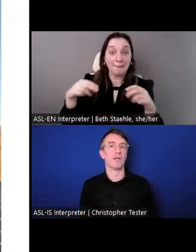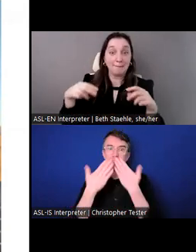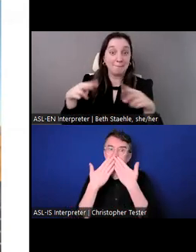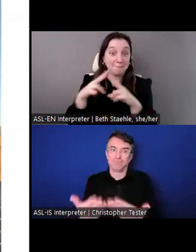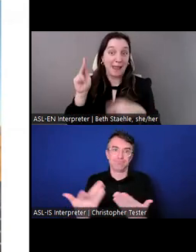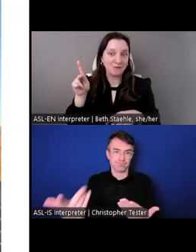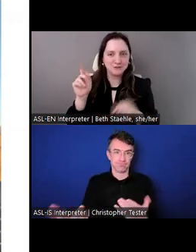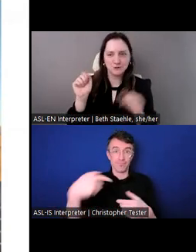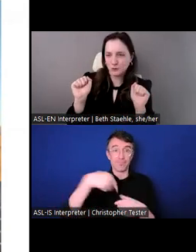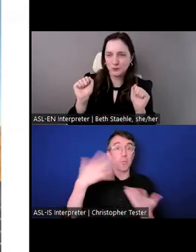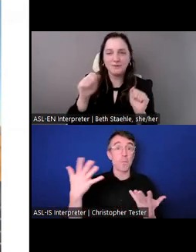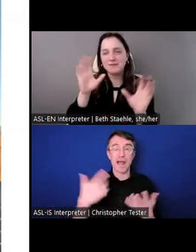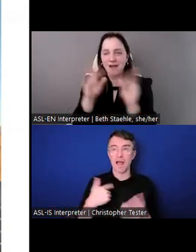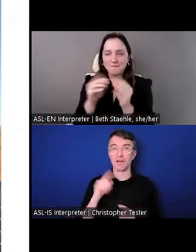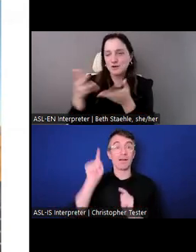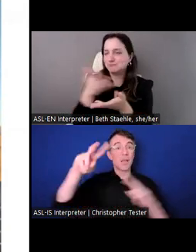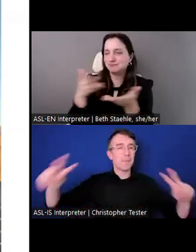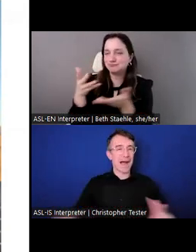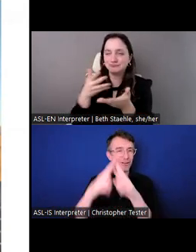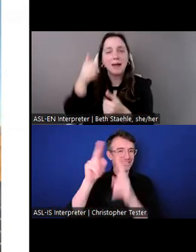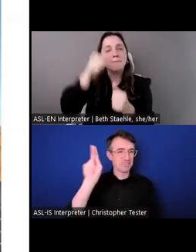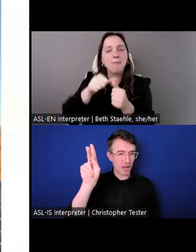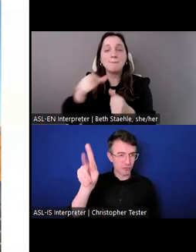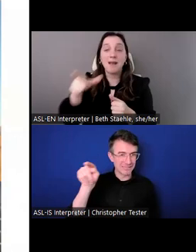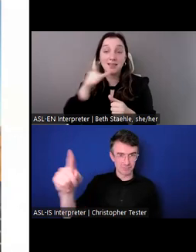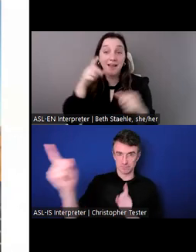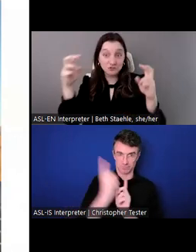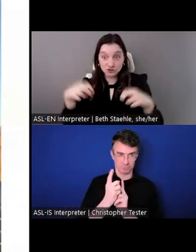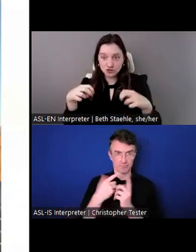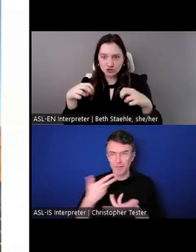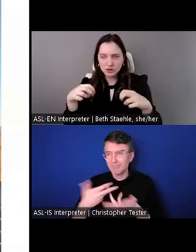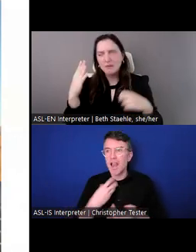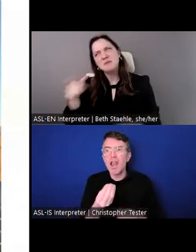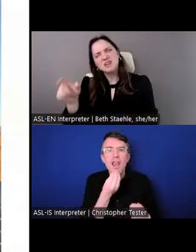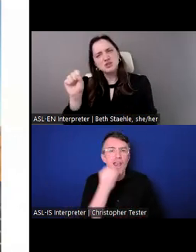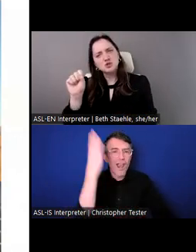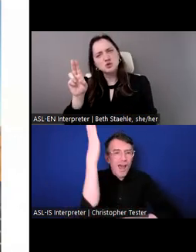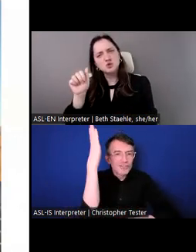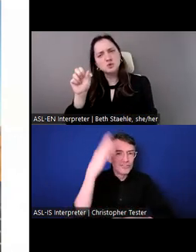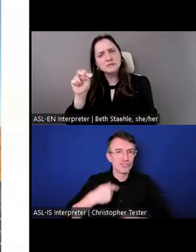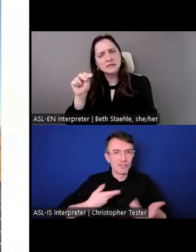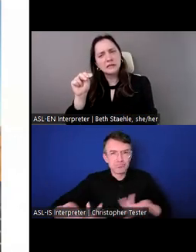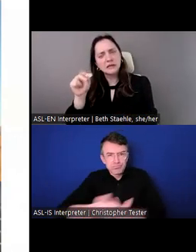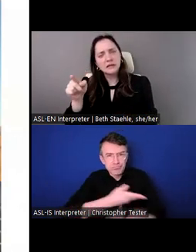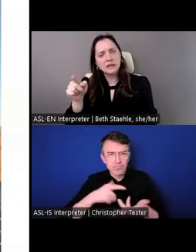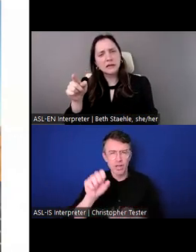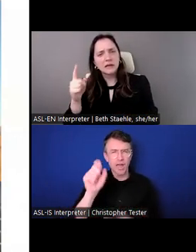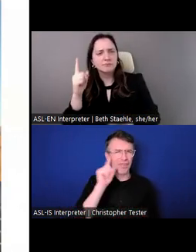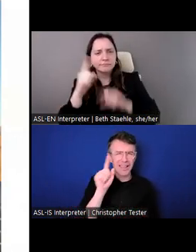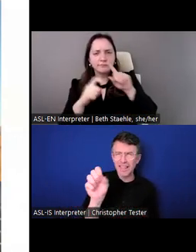We were having lunch, and I think Susan asked a bunch of us could be "what are we doing"